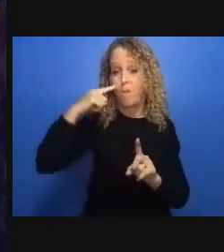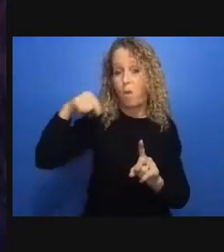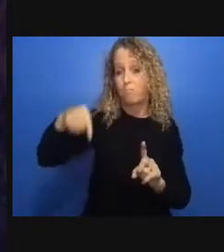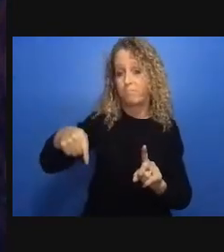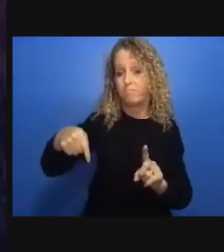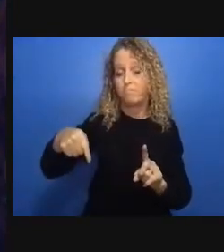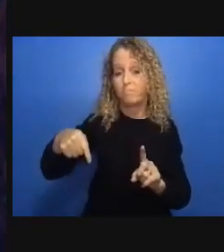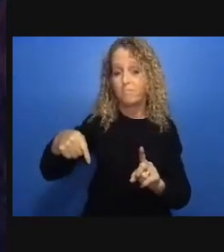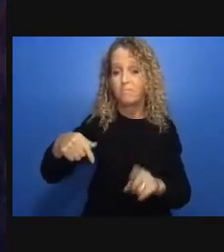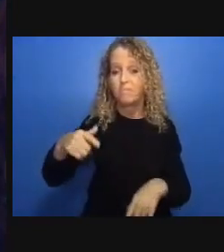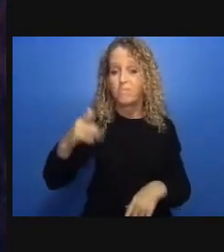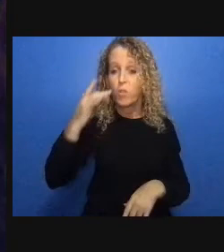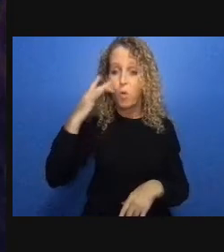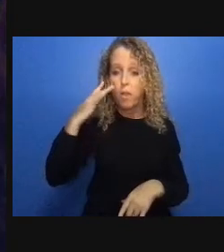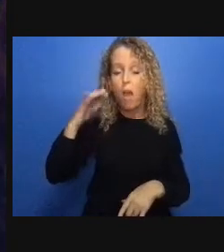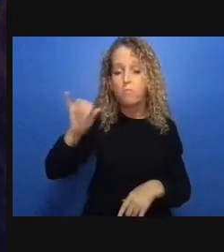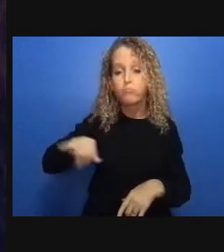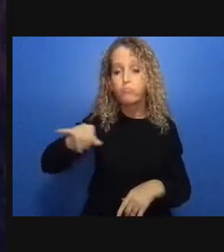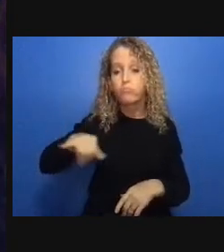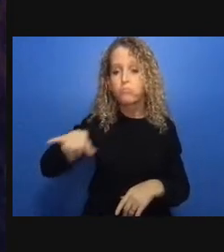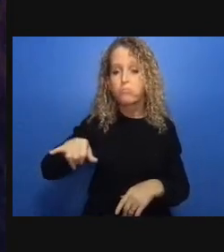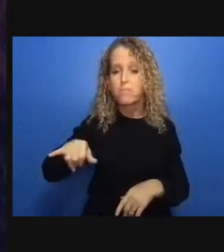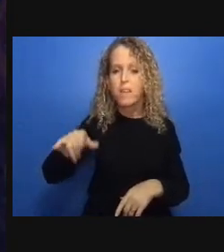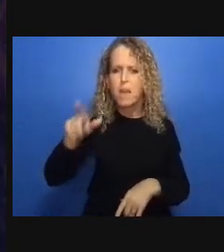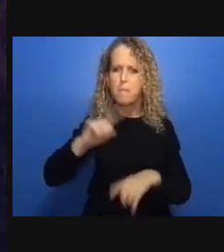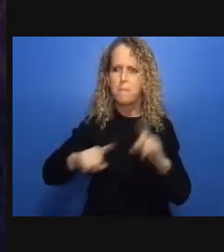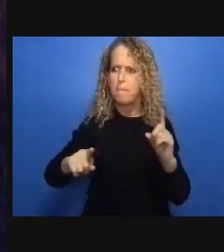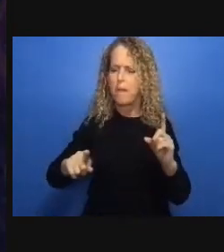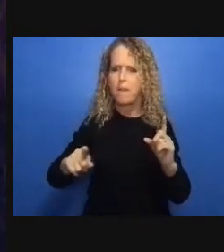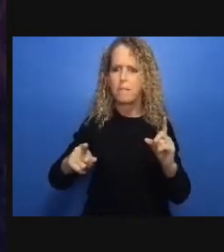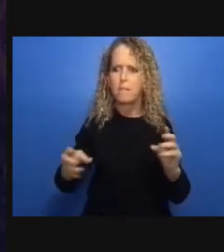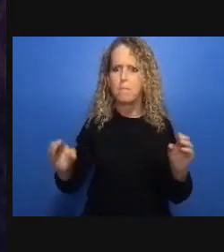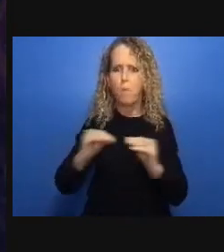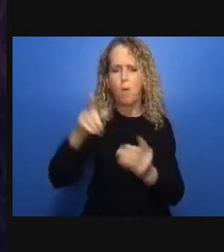and so I think that the conversation that we're having tonight is really important because it's